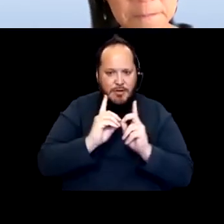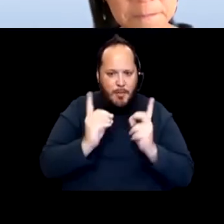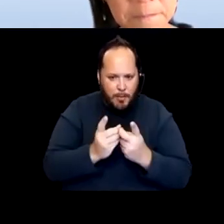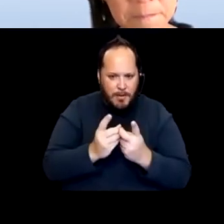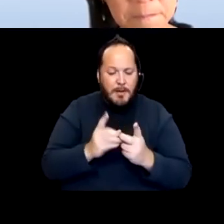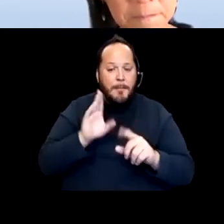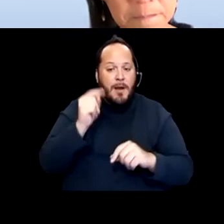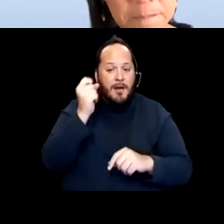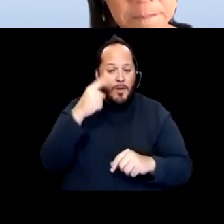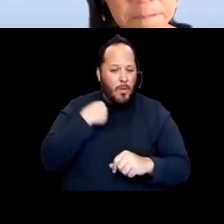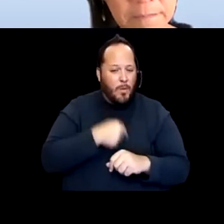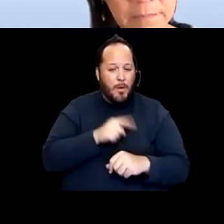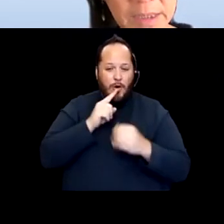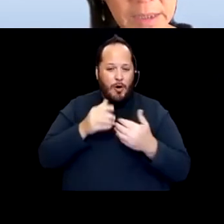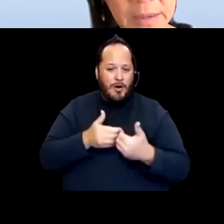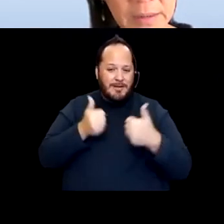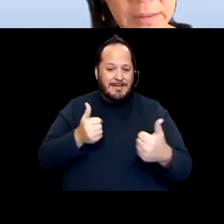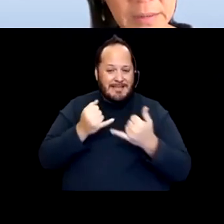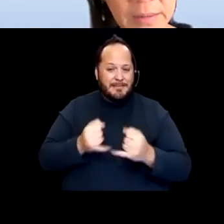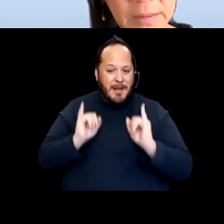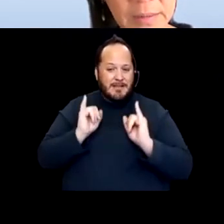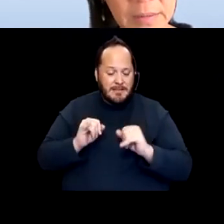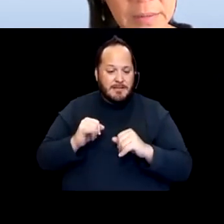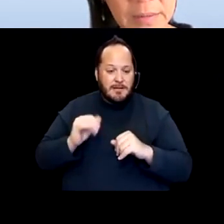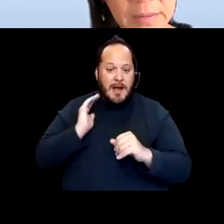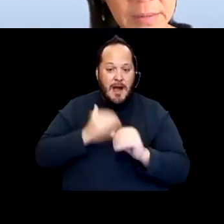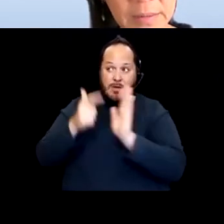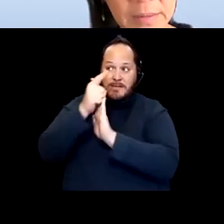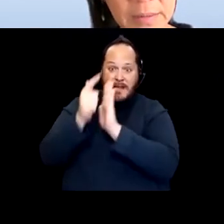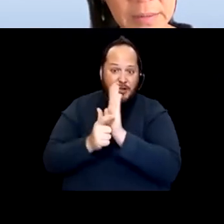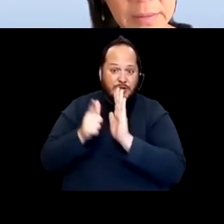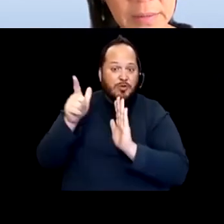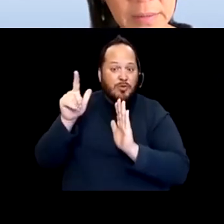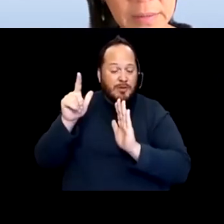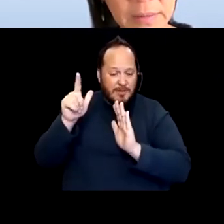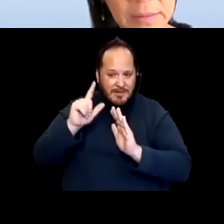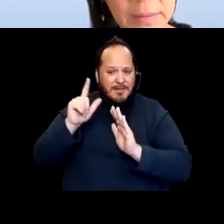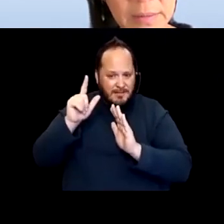Our statute that creates us says, "You're independent. You can go advocate and do other things."